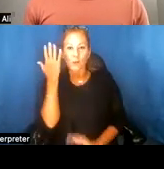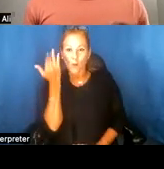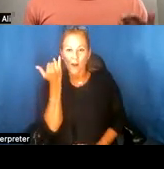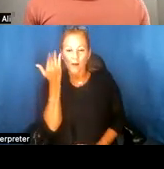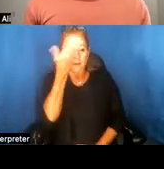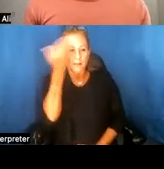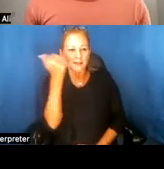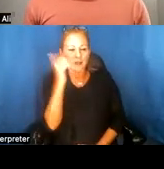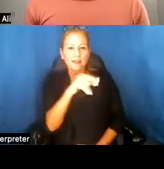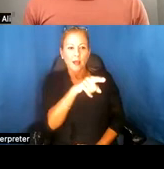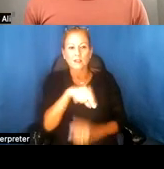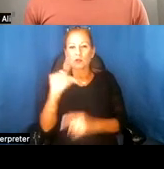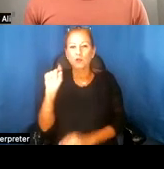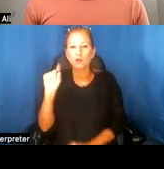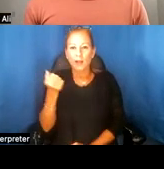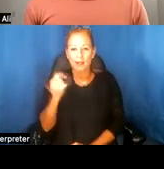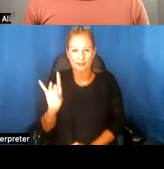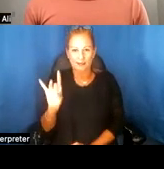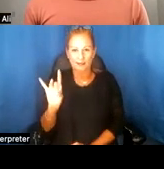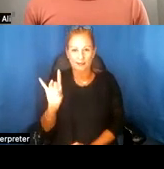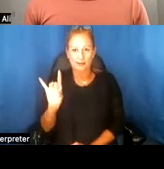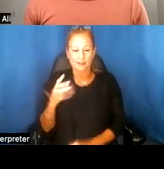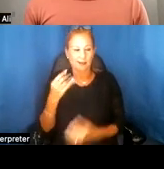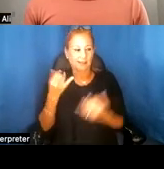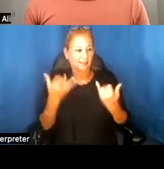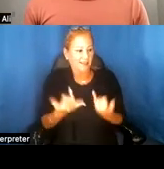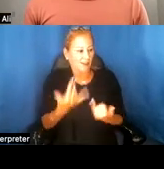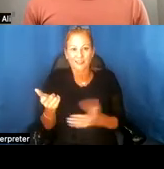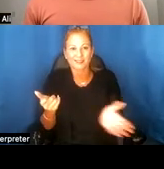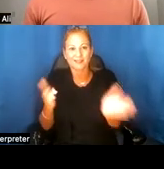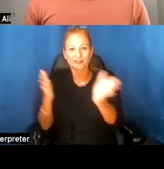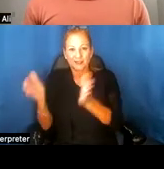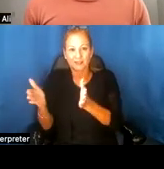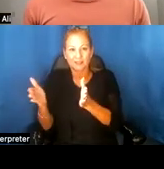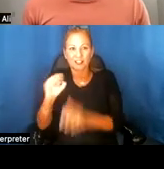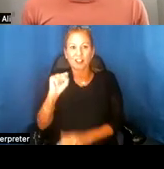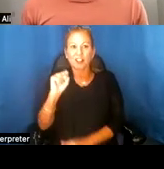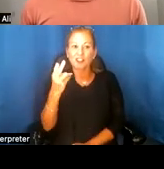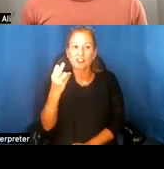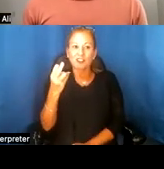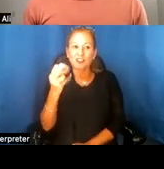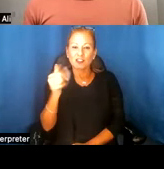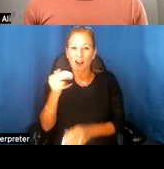that was in 2018 and just, almost three years later Shahana Hanif became the first